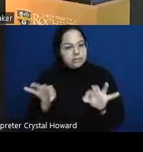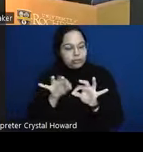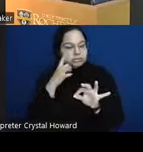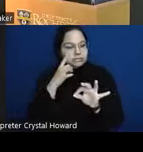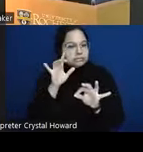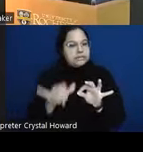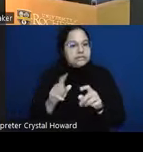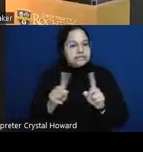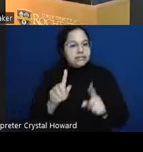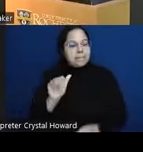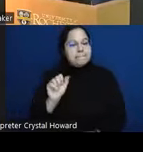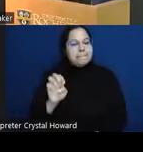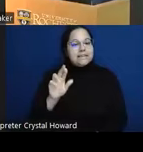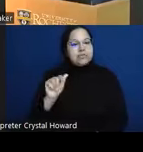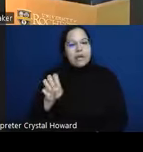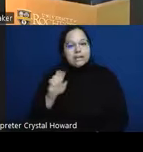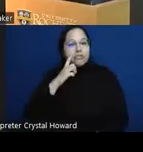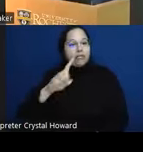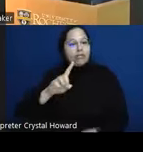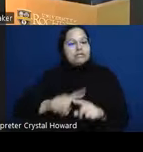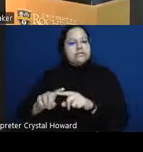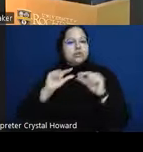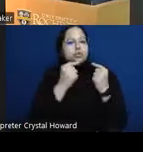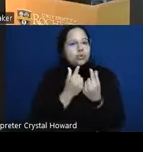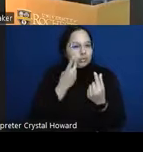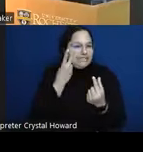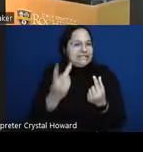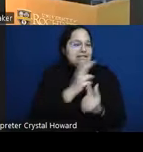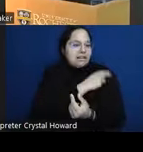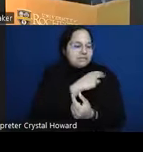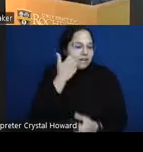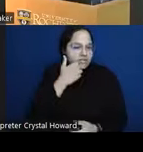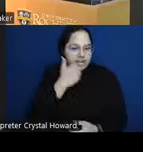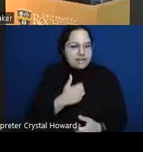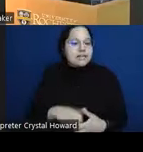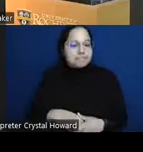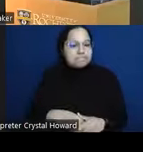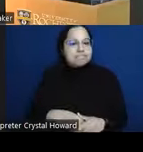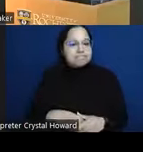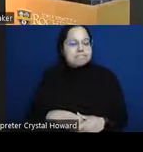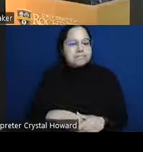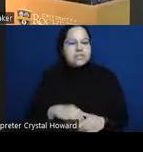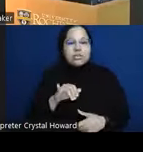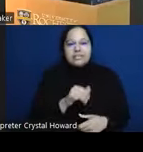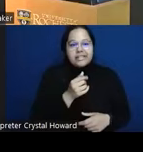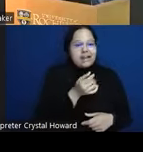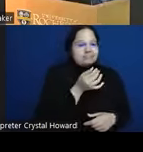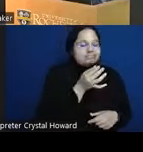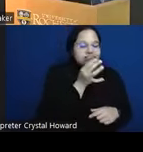in our hospital every day and even a 1% change in your base rate can result in a number needed